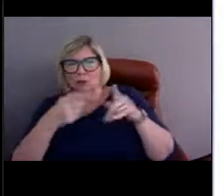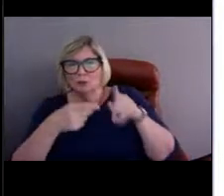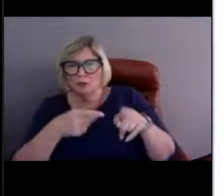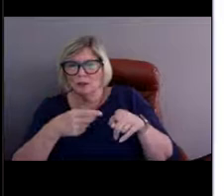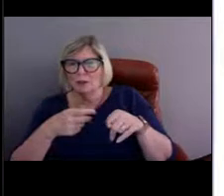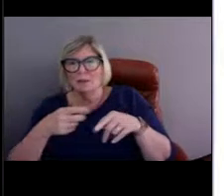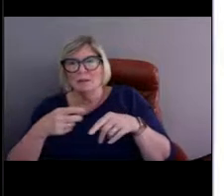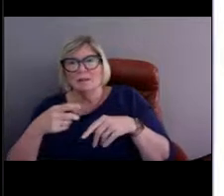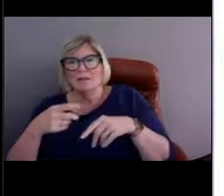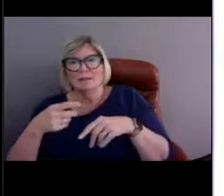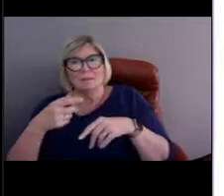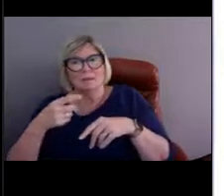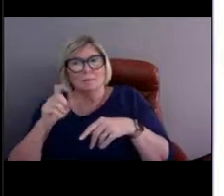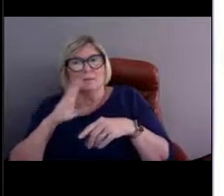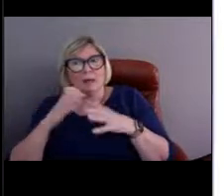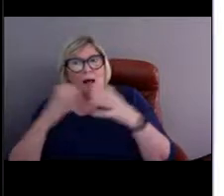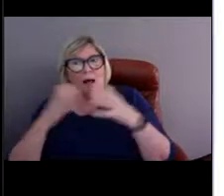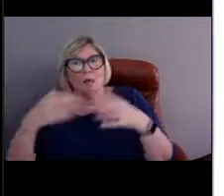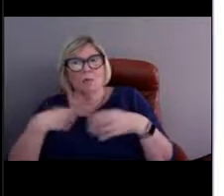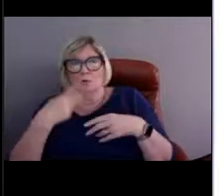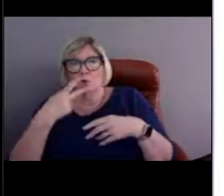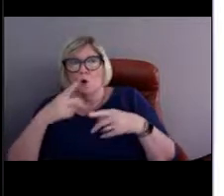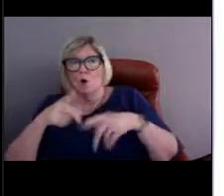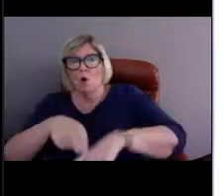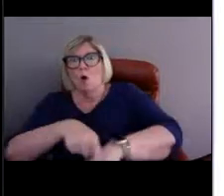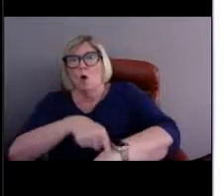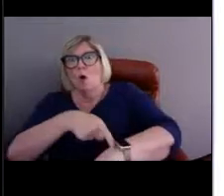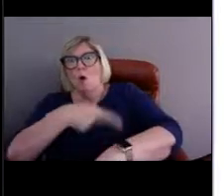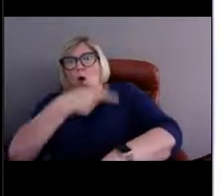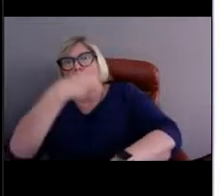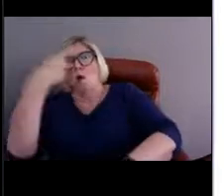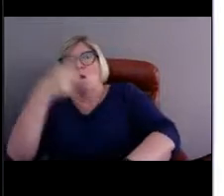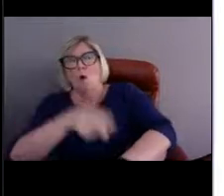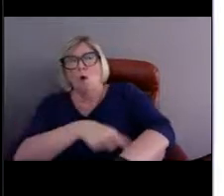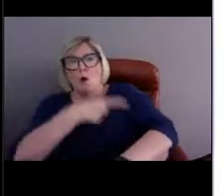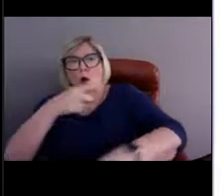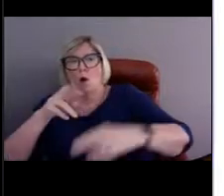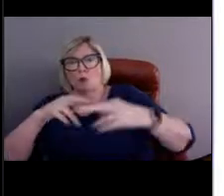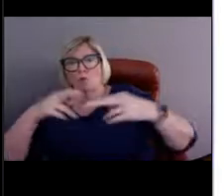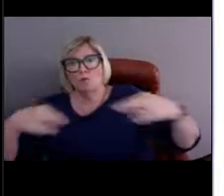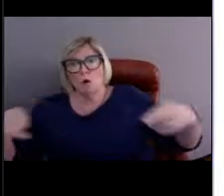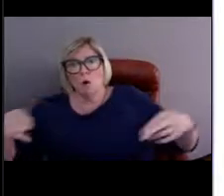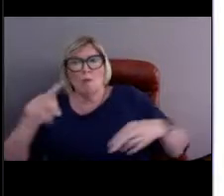And we saw, "A super long rope," says Theodore. So he is guessing somewhere